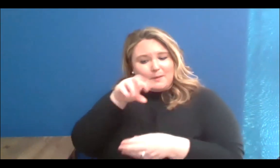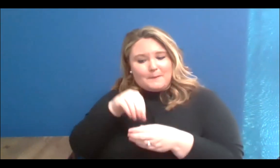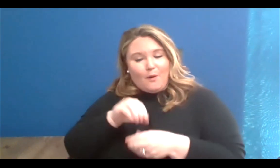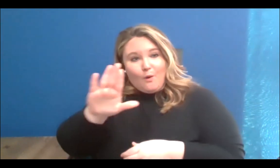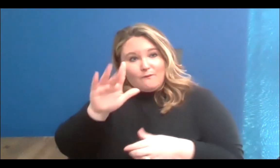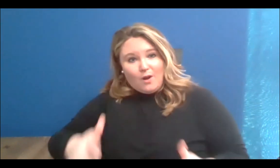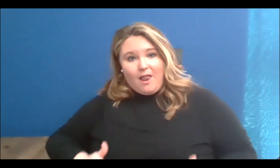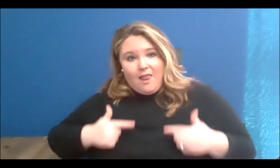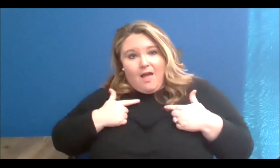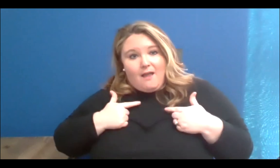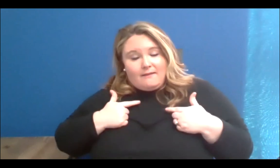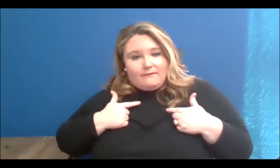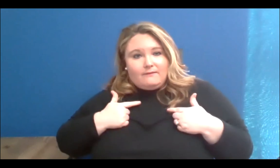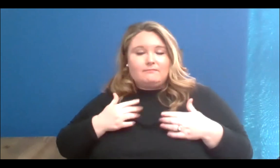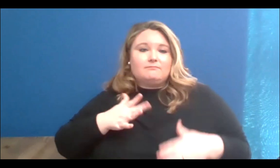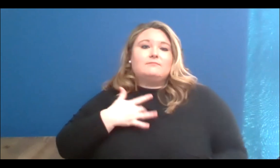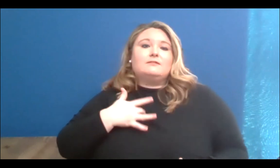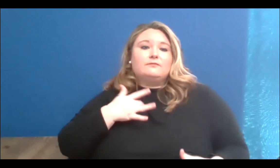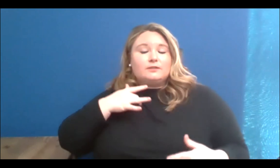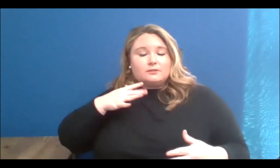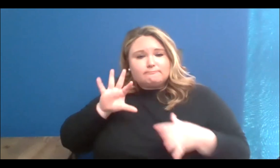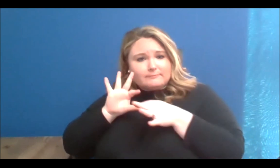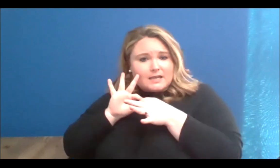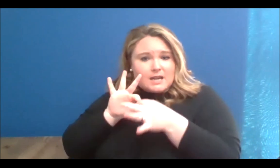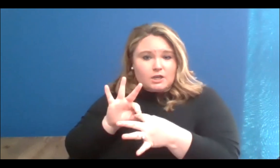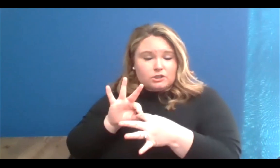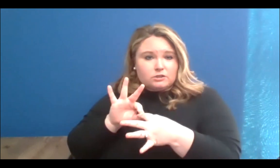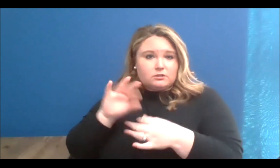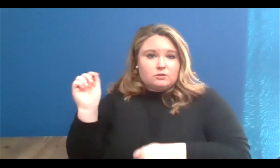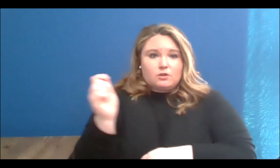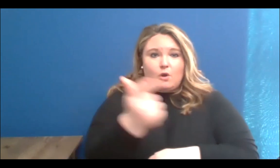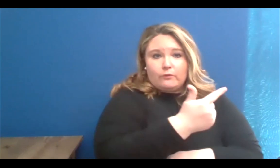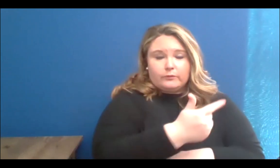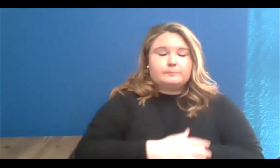and feel this important connection. I want to share with you that